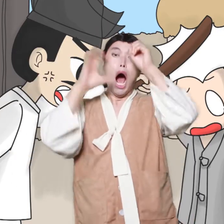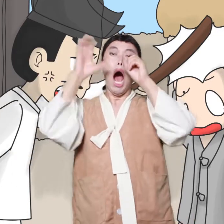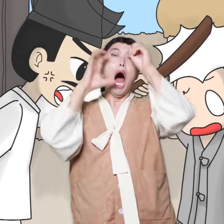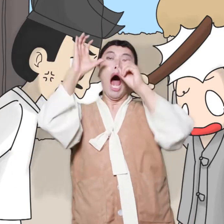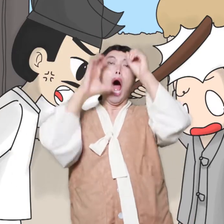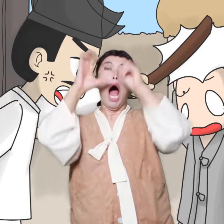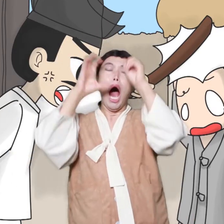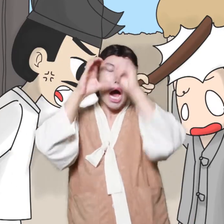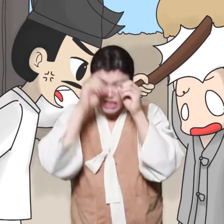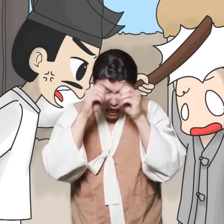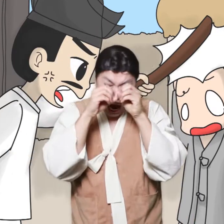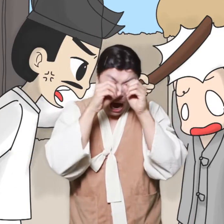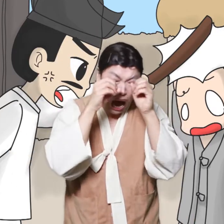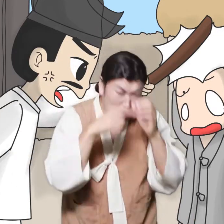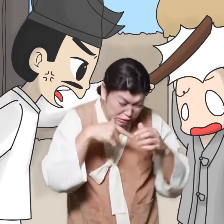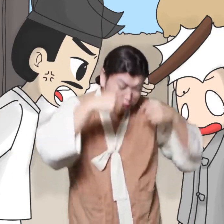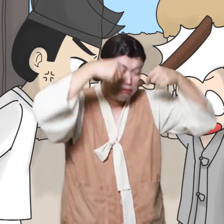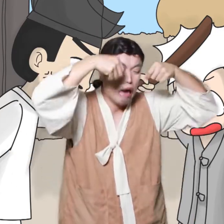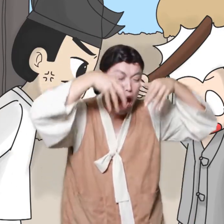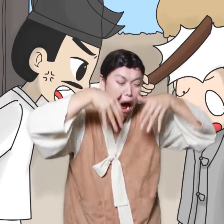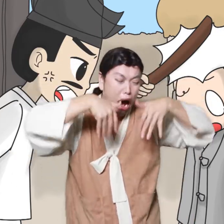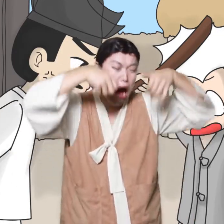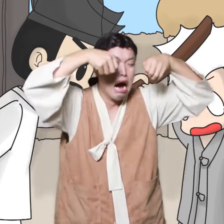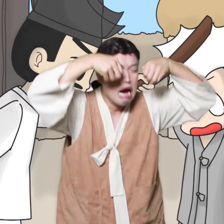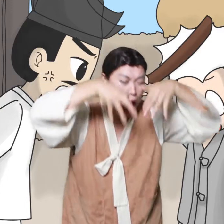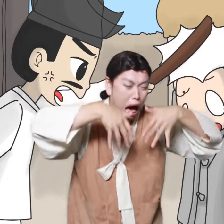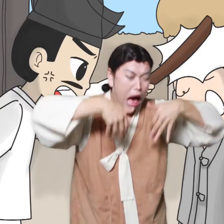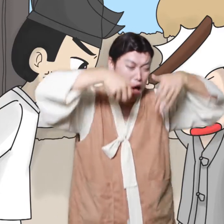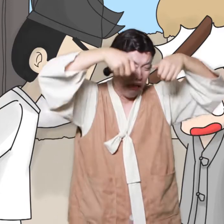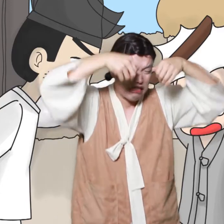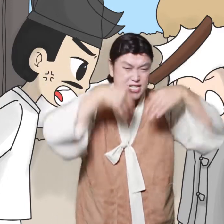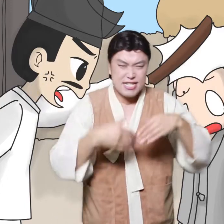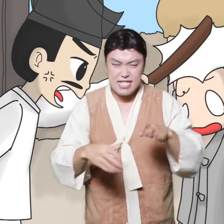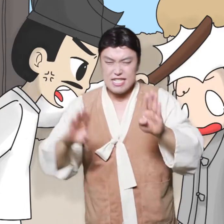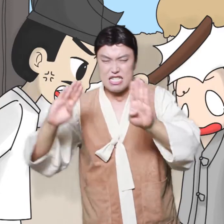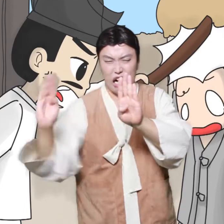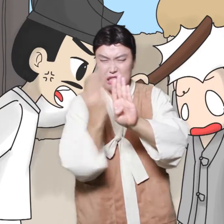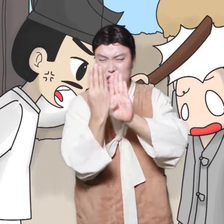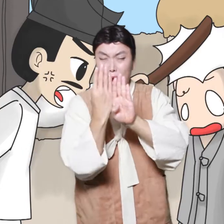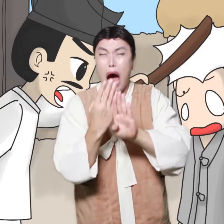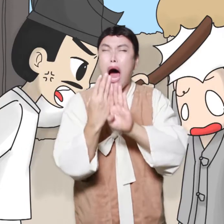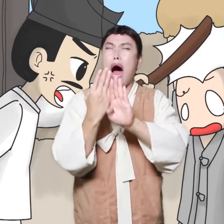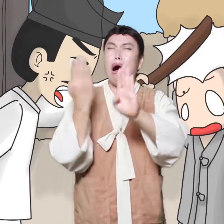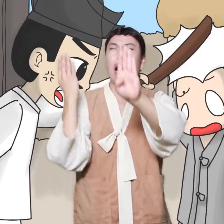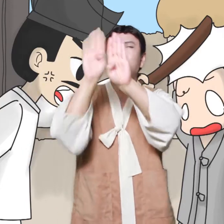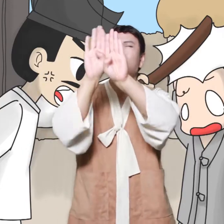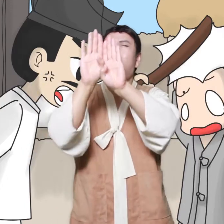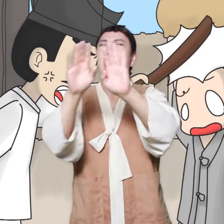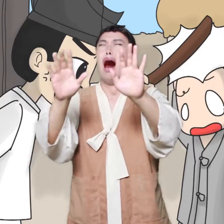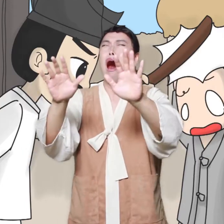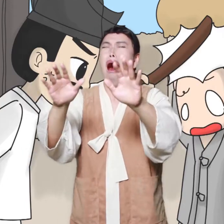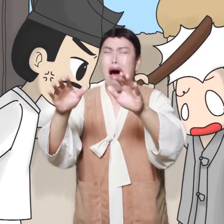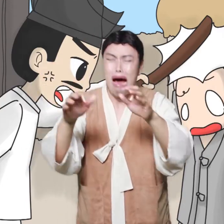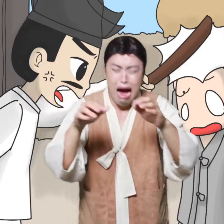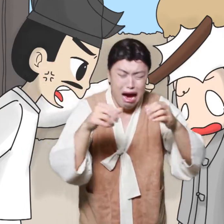What are you! I do not have rice and money to give you!